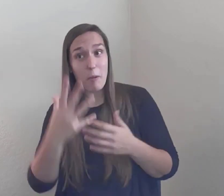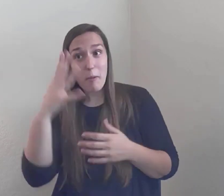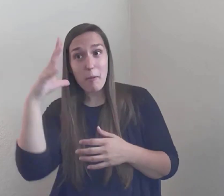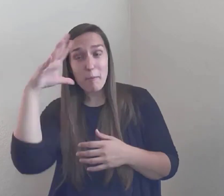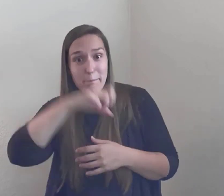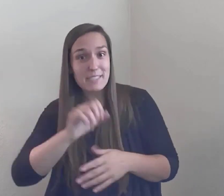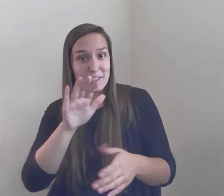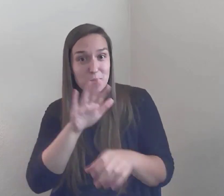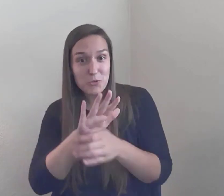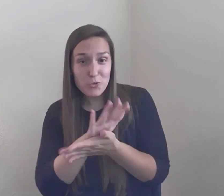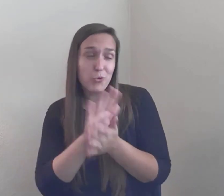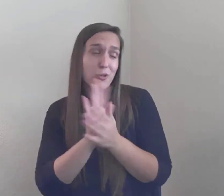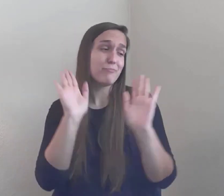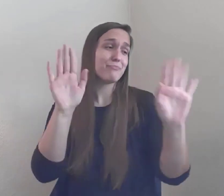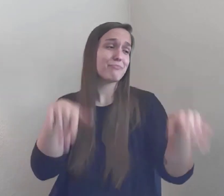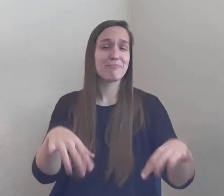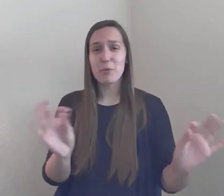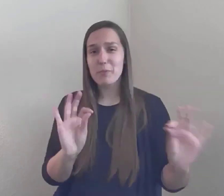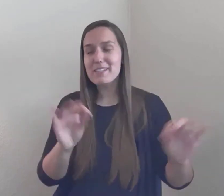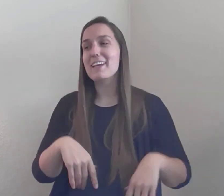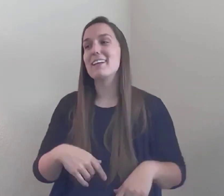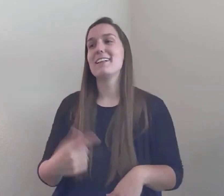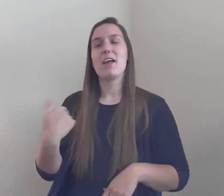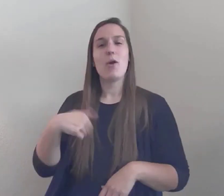We are expert problem solvers...